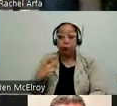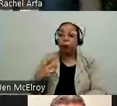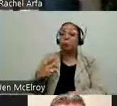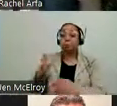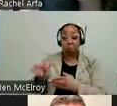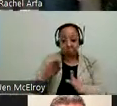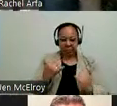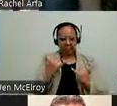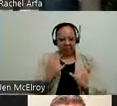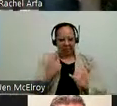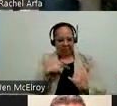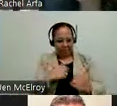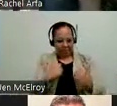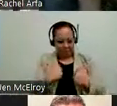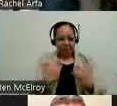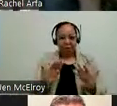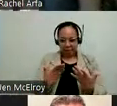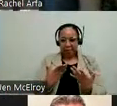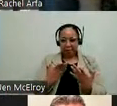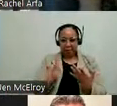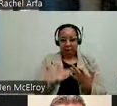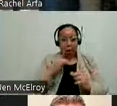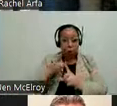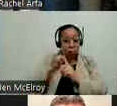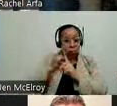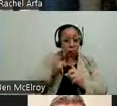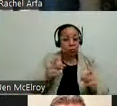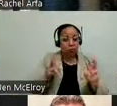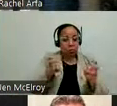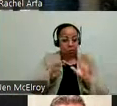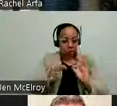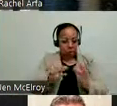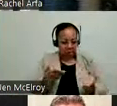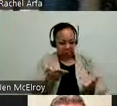have this summer. I would like to share that we have updated our mission